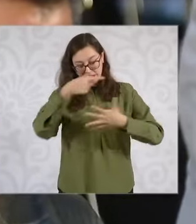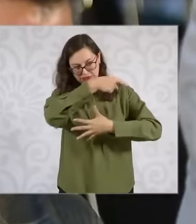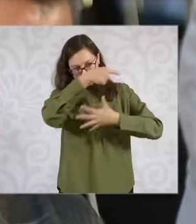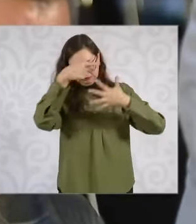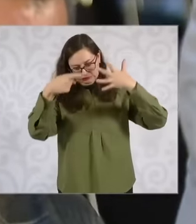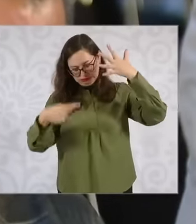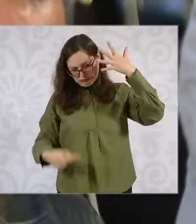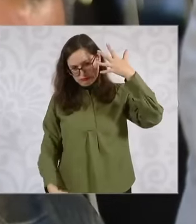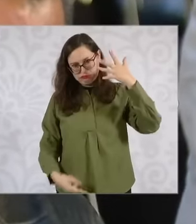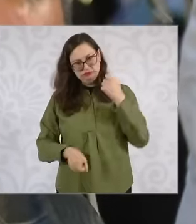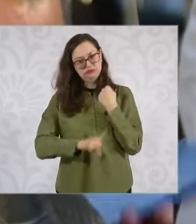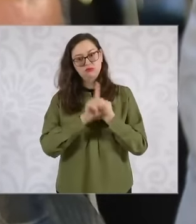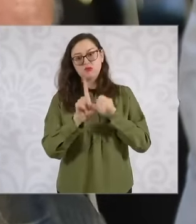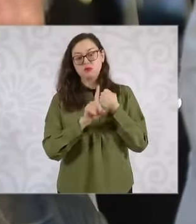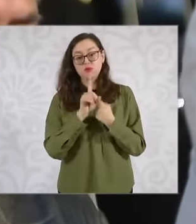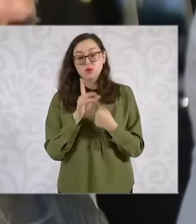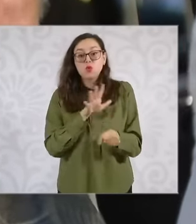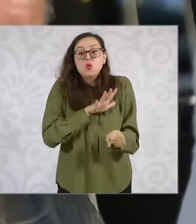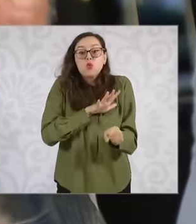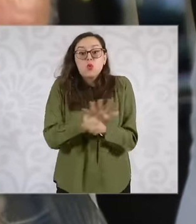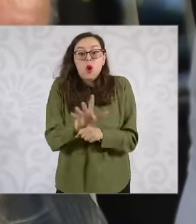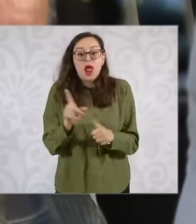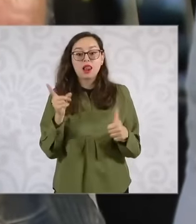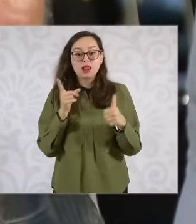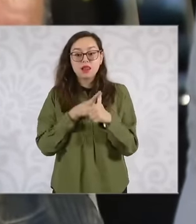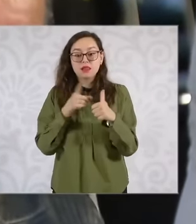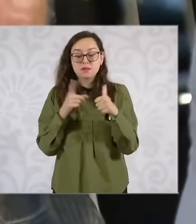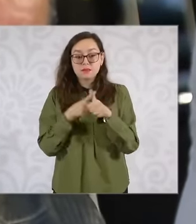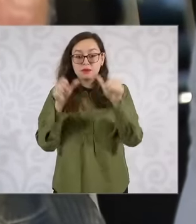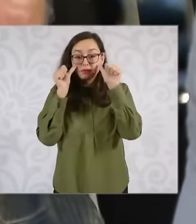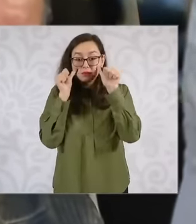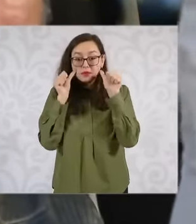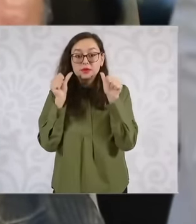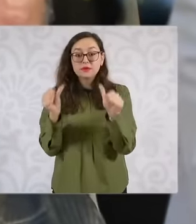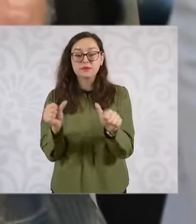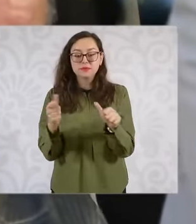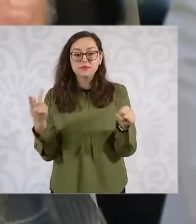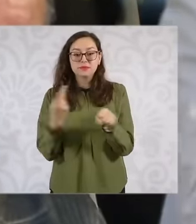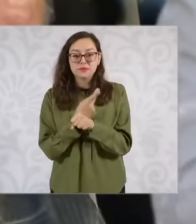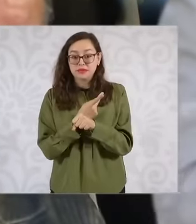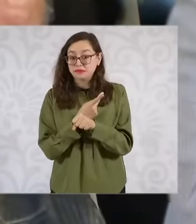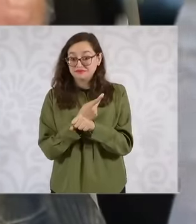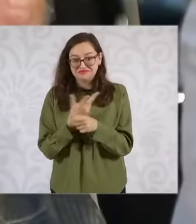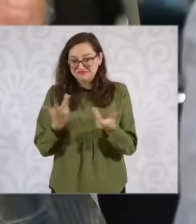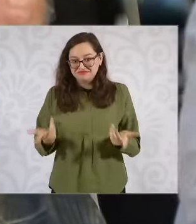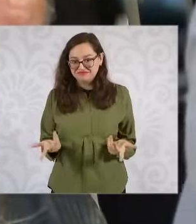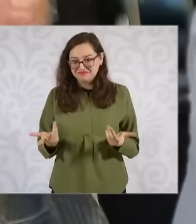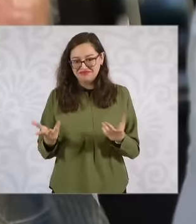of the municipalities of the metropolitan area literally everything absolutely fails